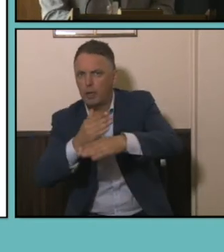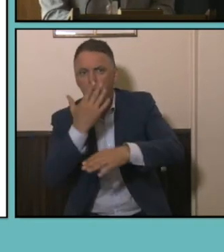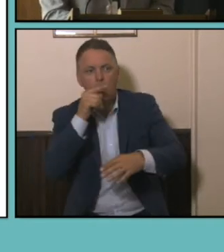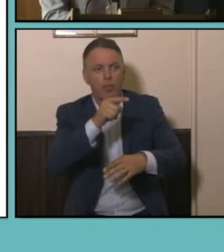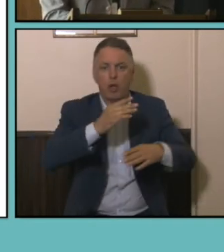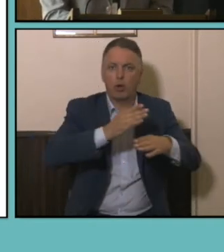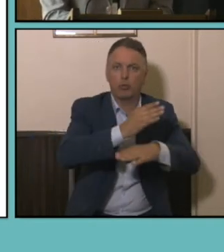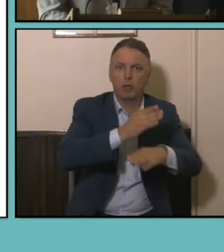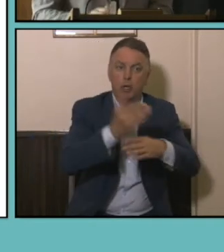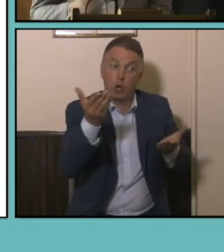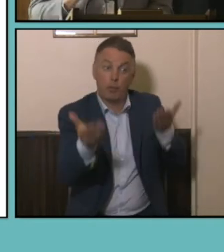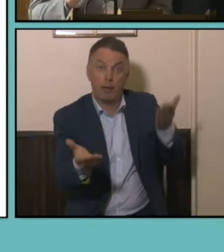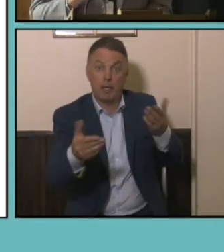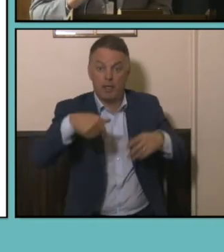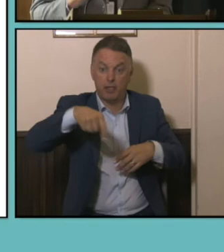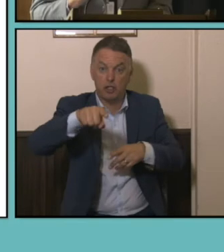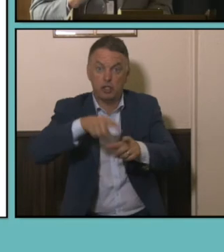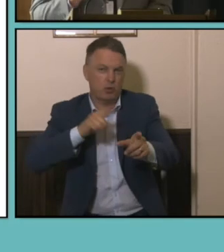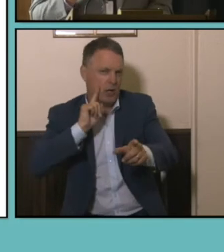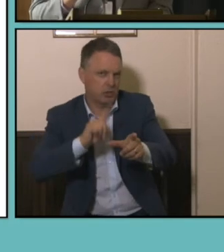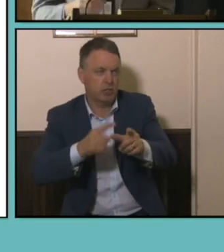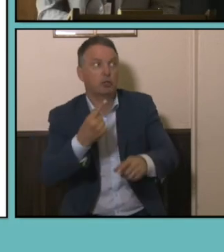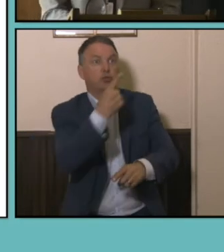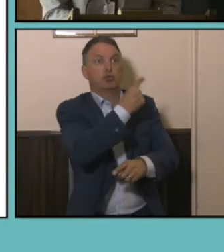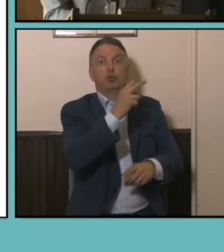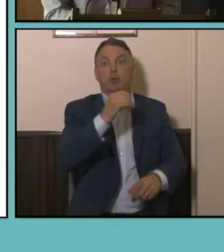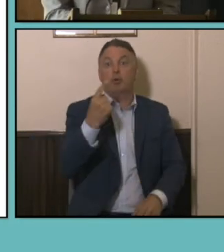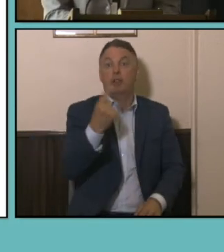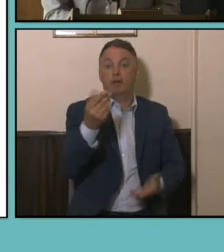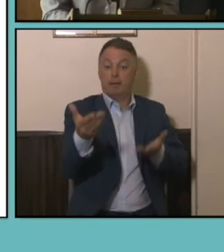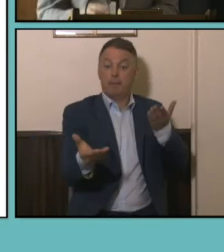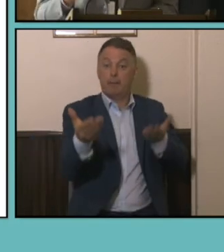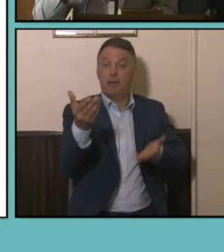in previous Censuses and to get a sense of how a particular population and a